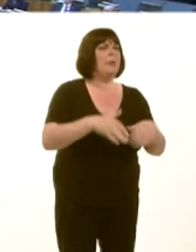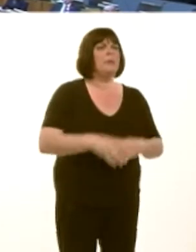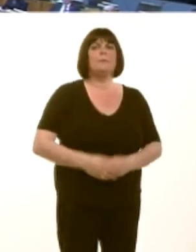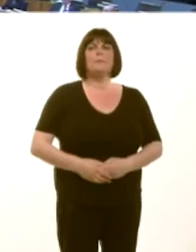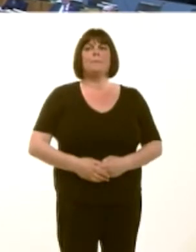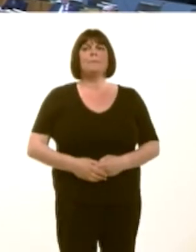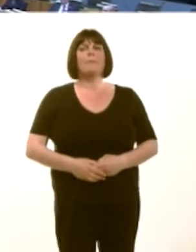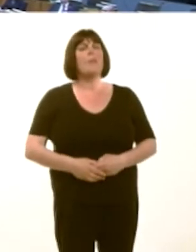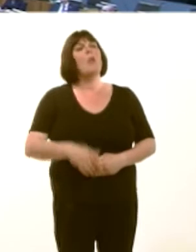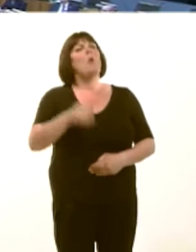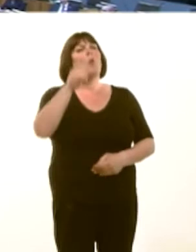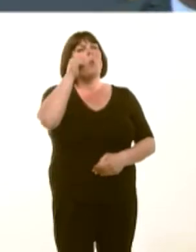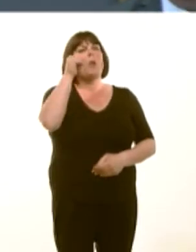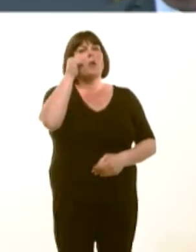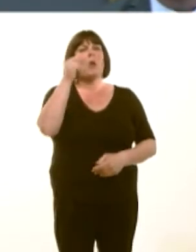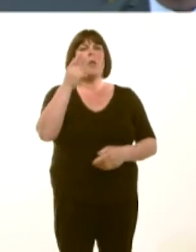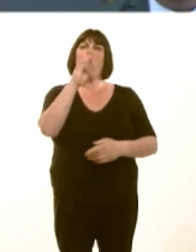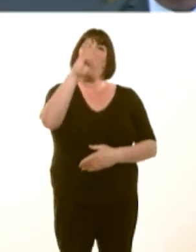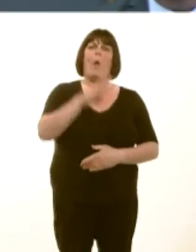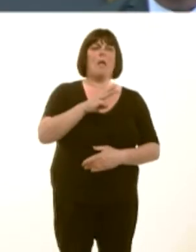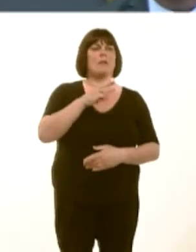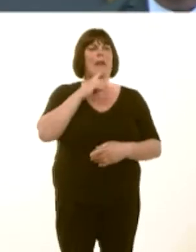exemption of the housing revenue account that Wales has only just caught up with.